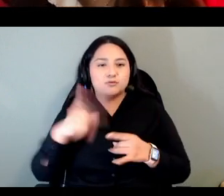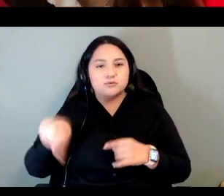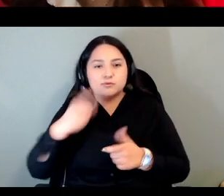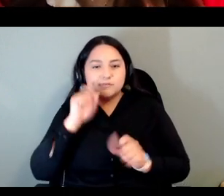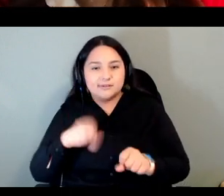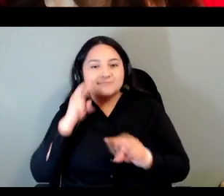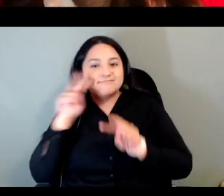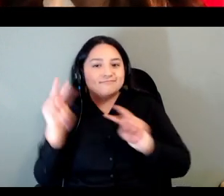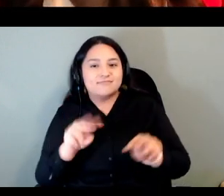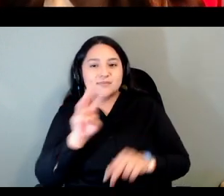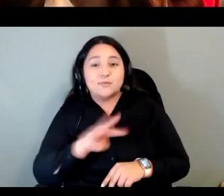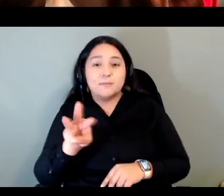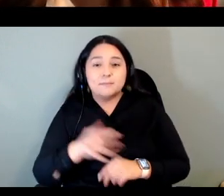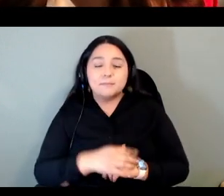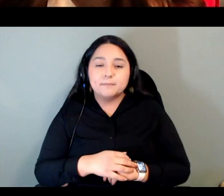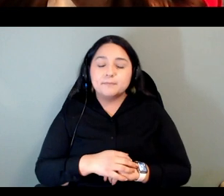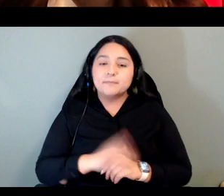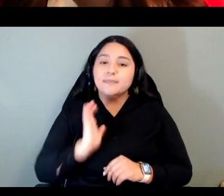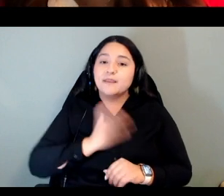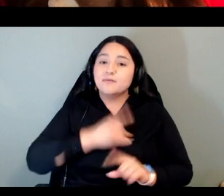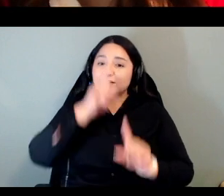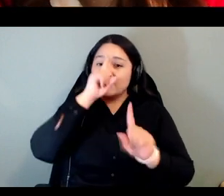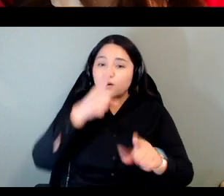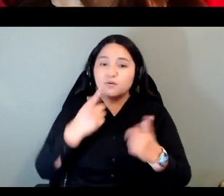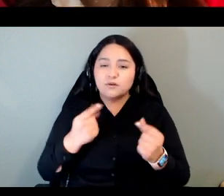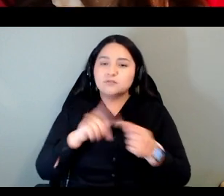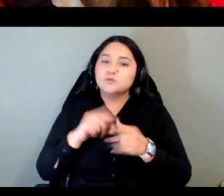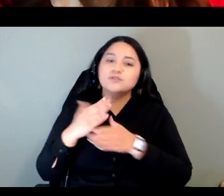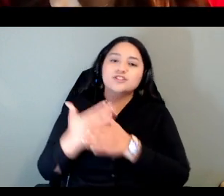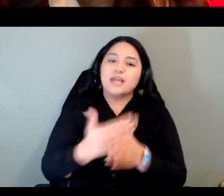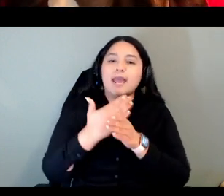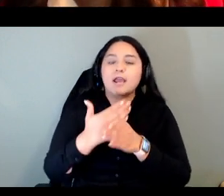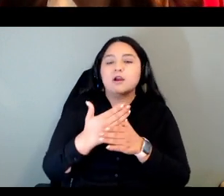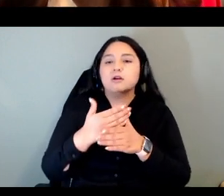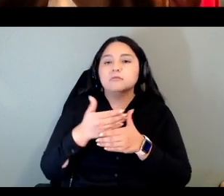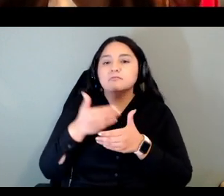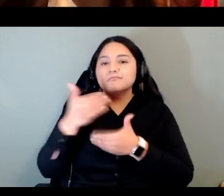our goal for this project is to share practical strategies with indigenous nations and organizations